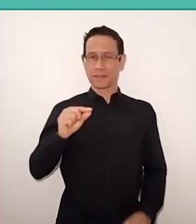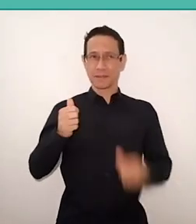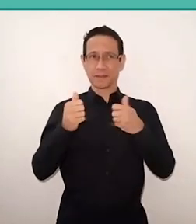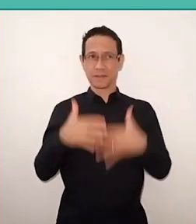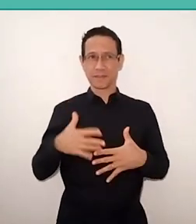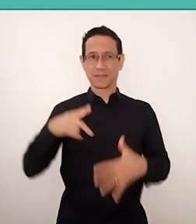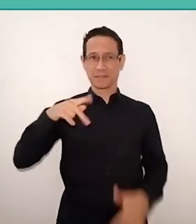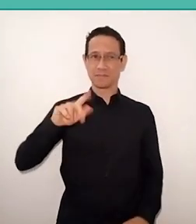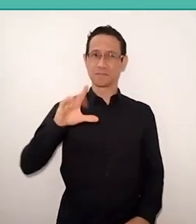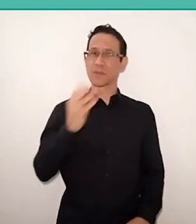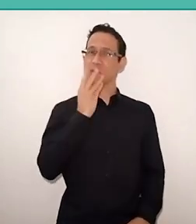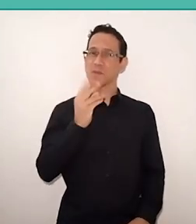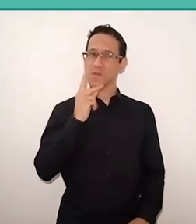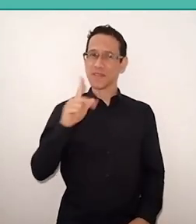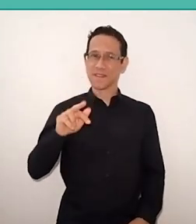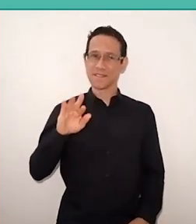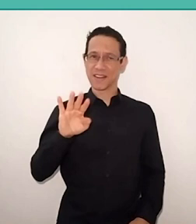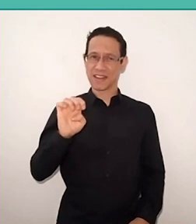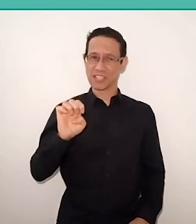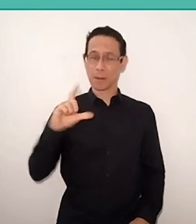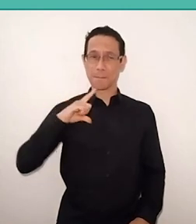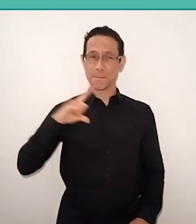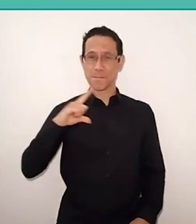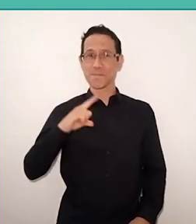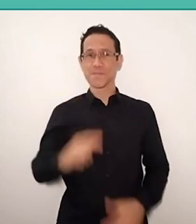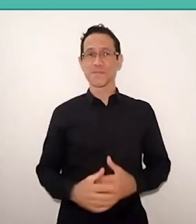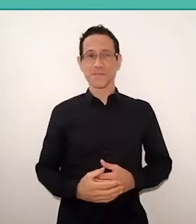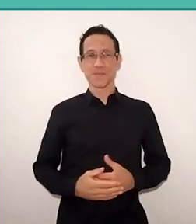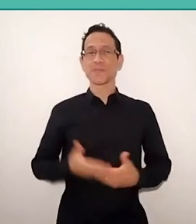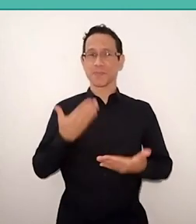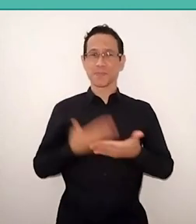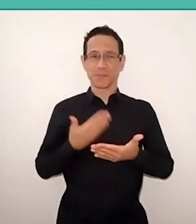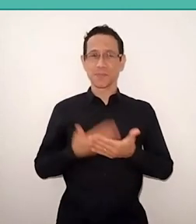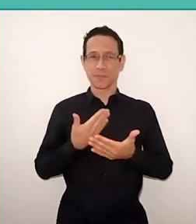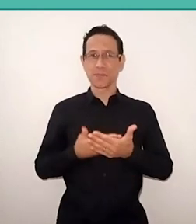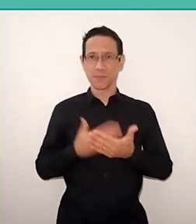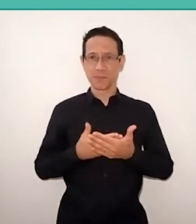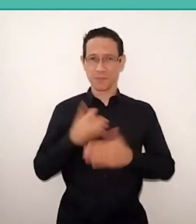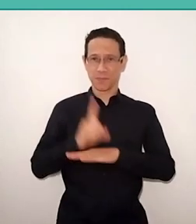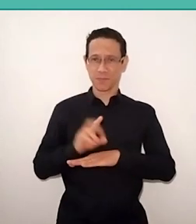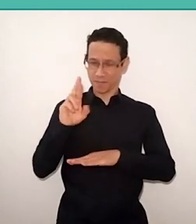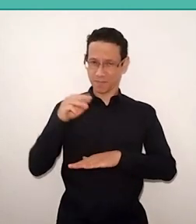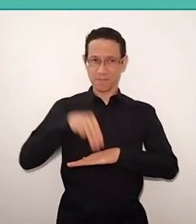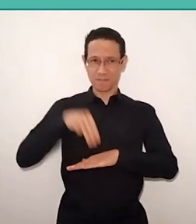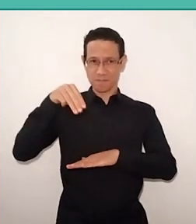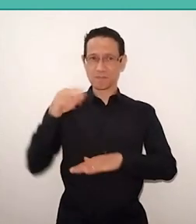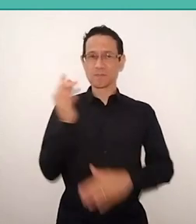In fact, when I was studying for a doctorate, in the master's, in France, in Switzerland,